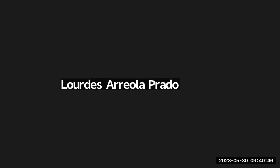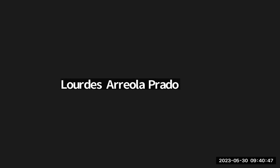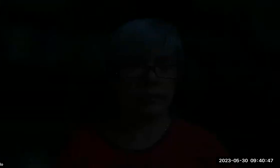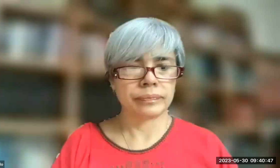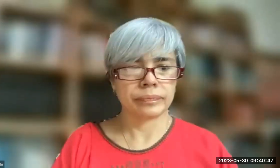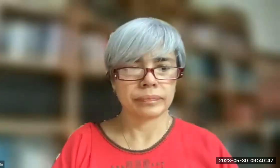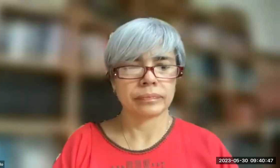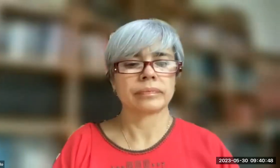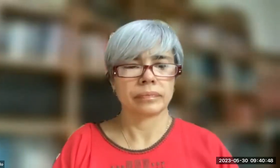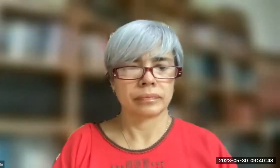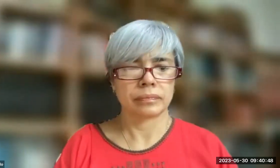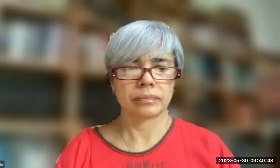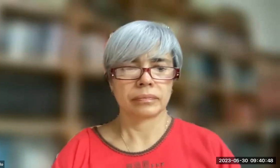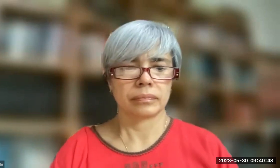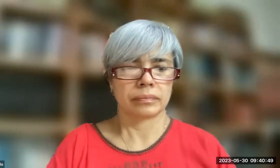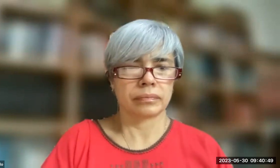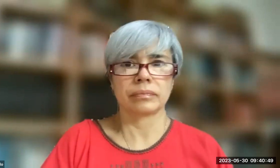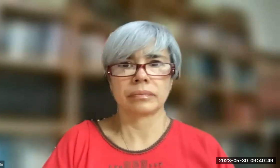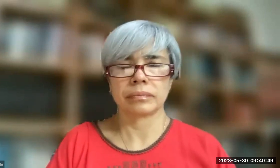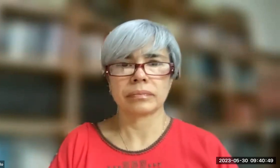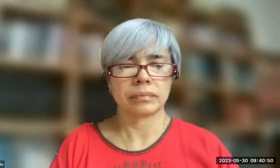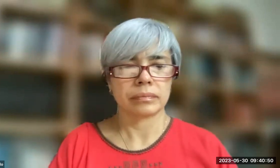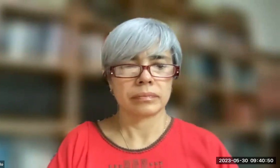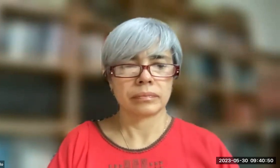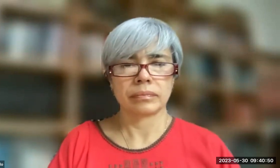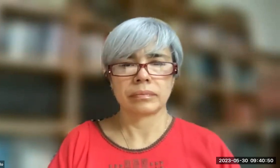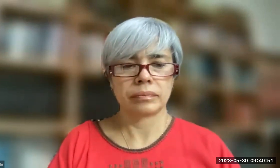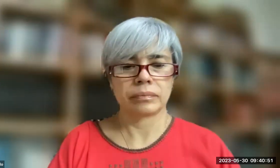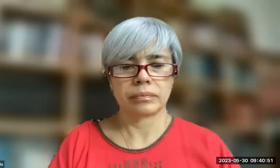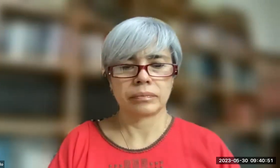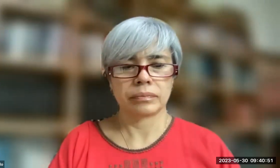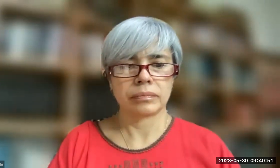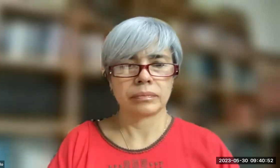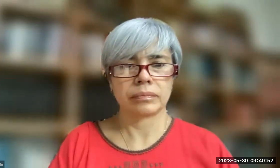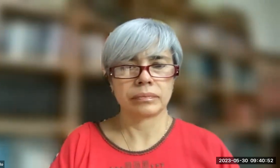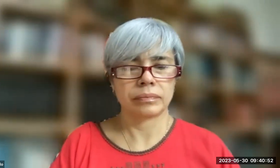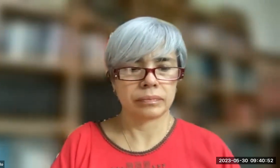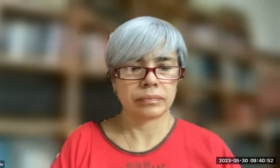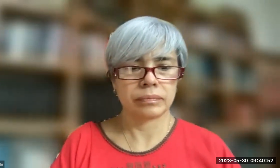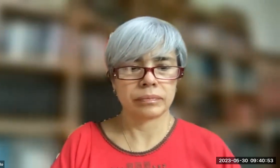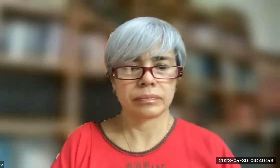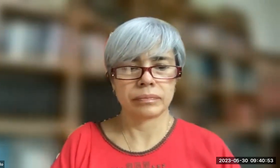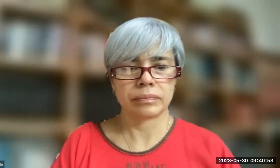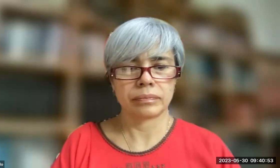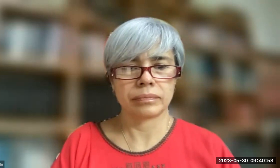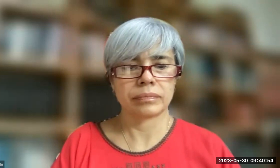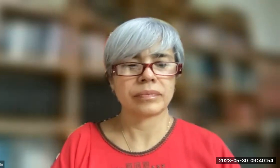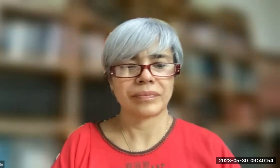thank you very much for listening hope if there is time you can answer any of your questions thank